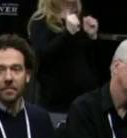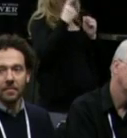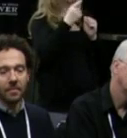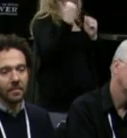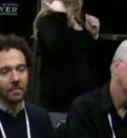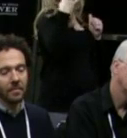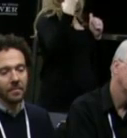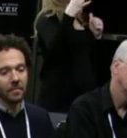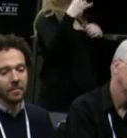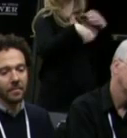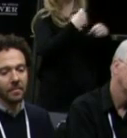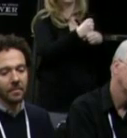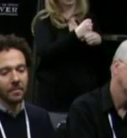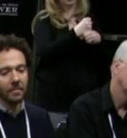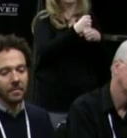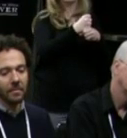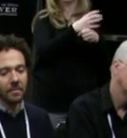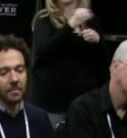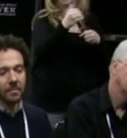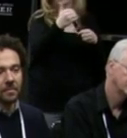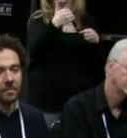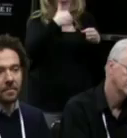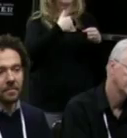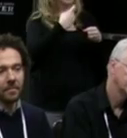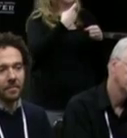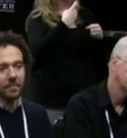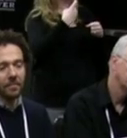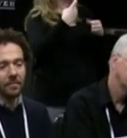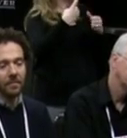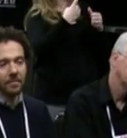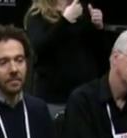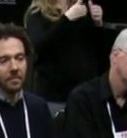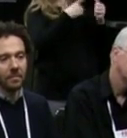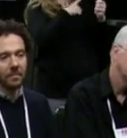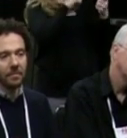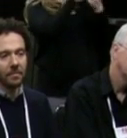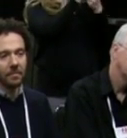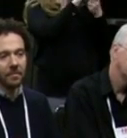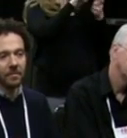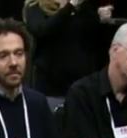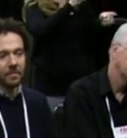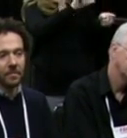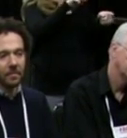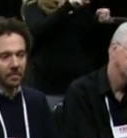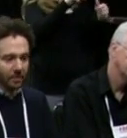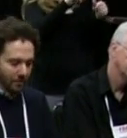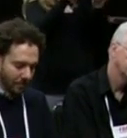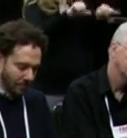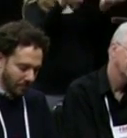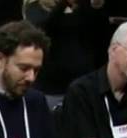And I first met Ty on that same production of "The Miracle Worker"